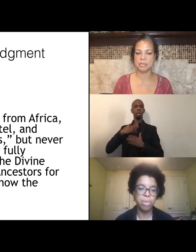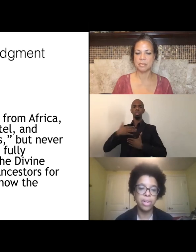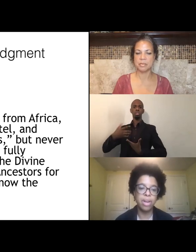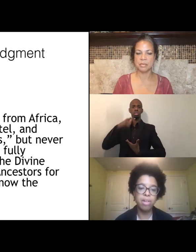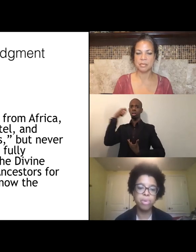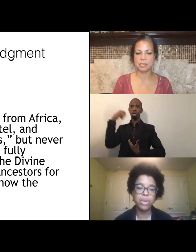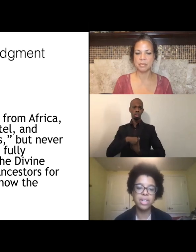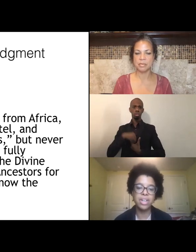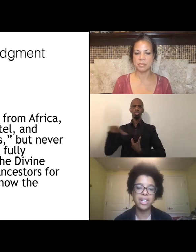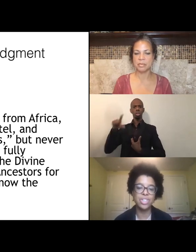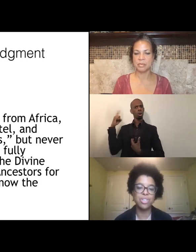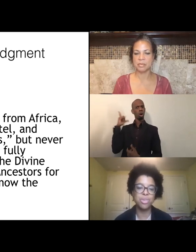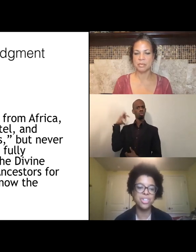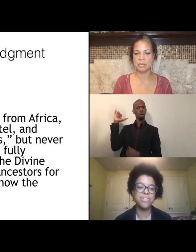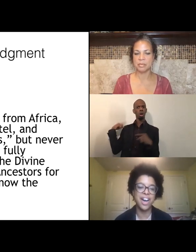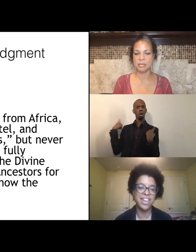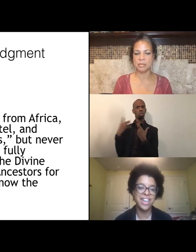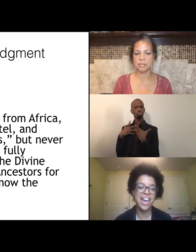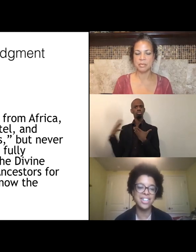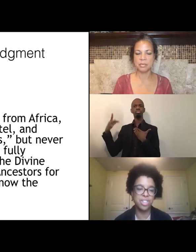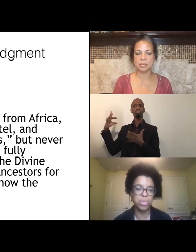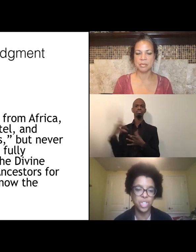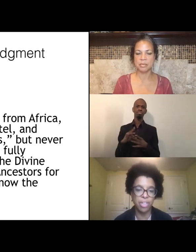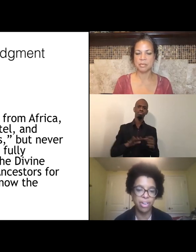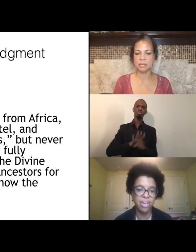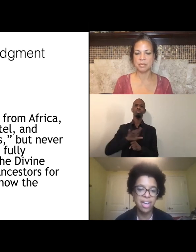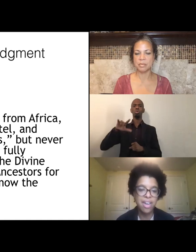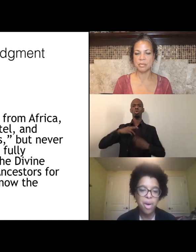with an unbroken connection to the divine and to each other.